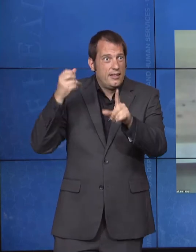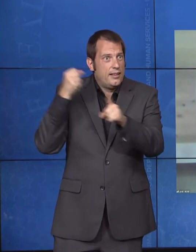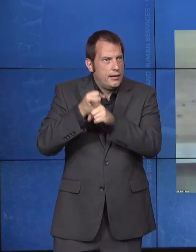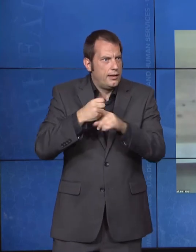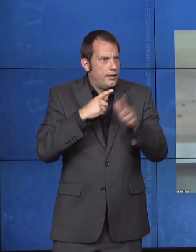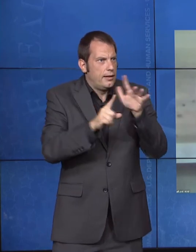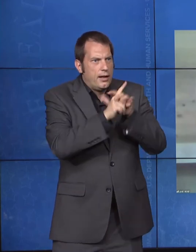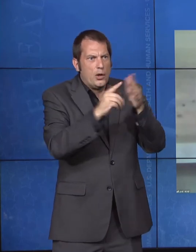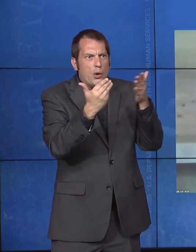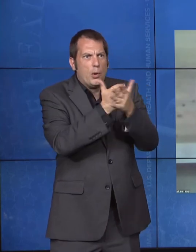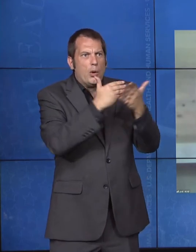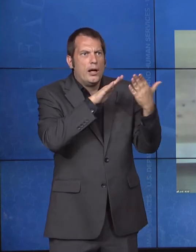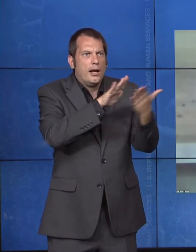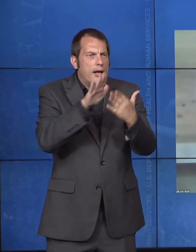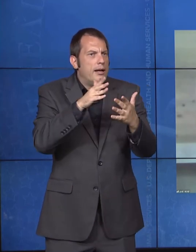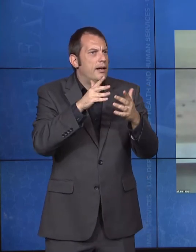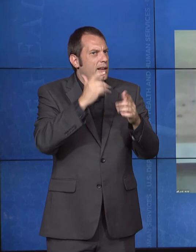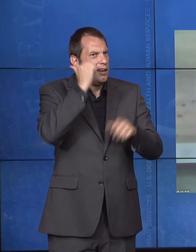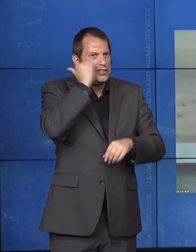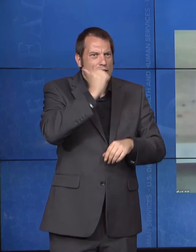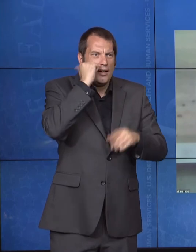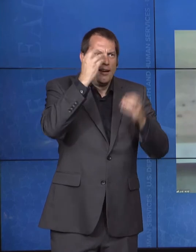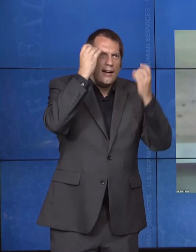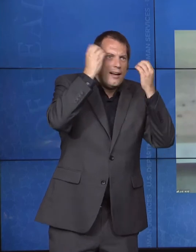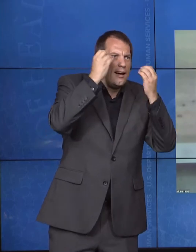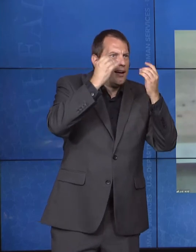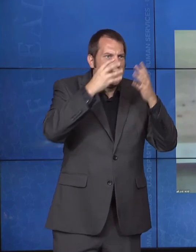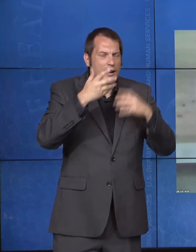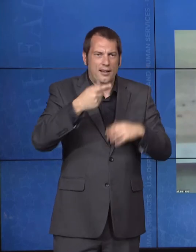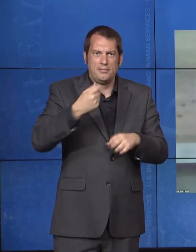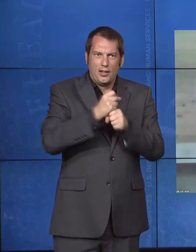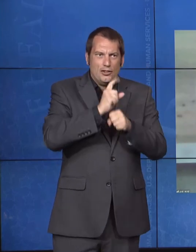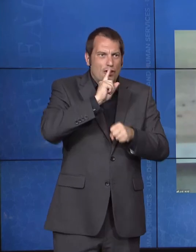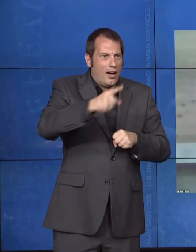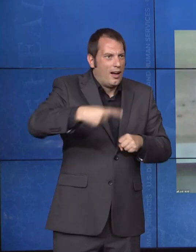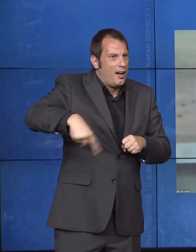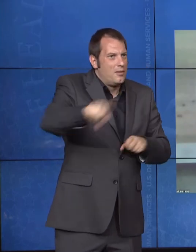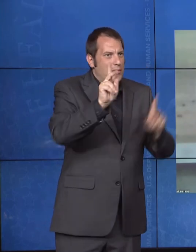people with disabilities, but to ensure that those rights are upheld. We've certainly,